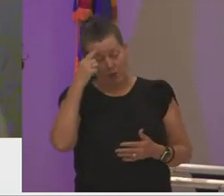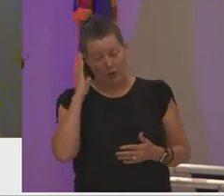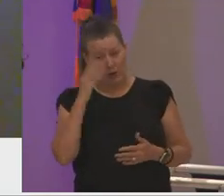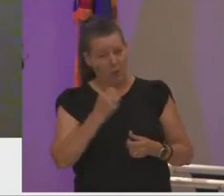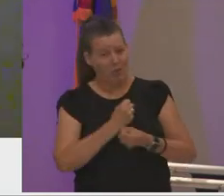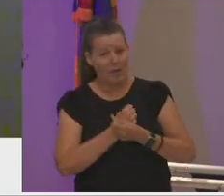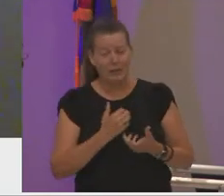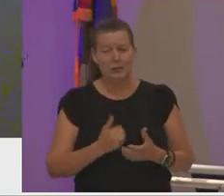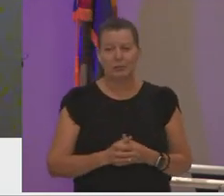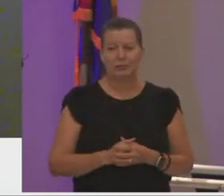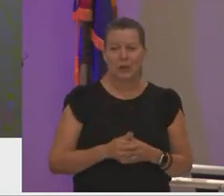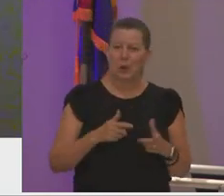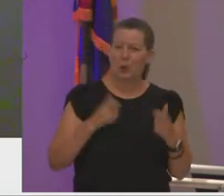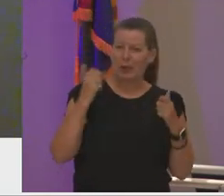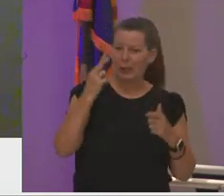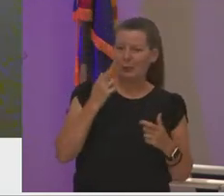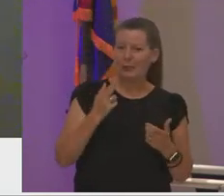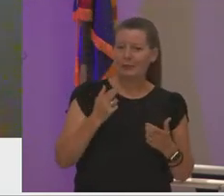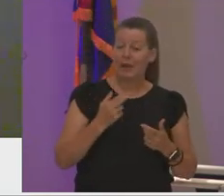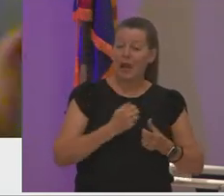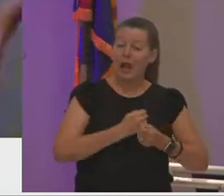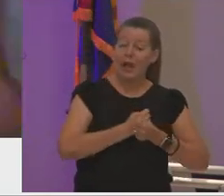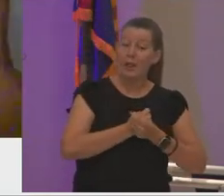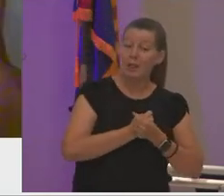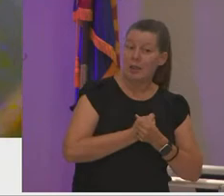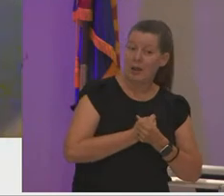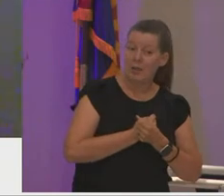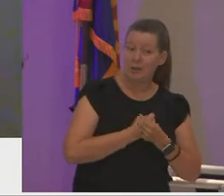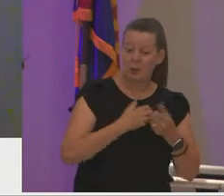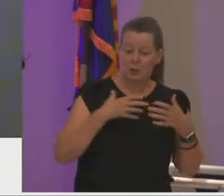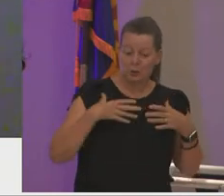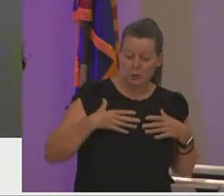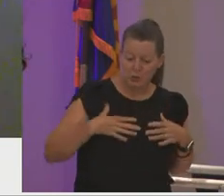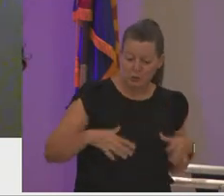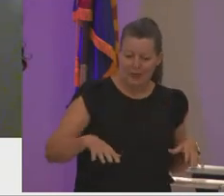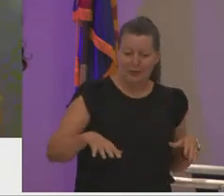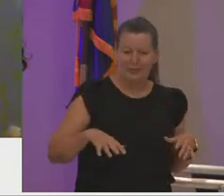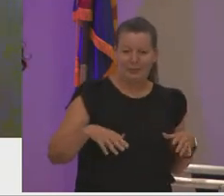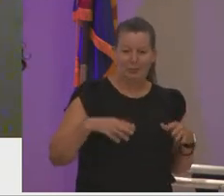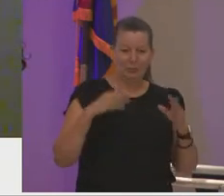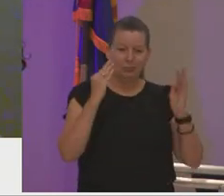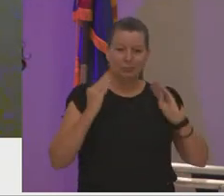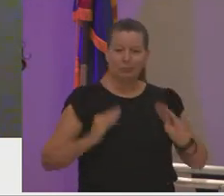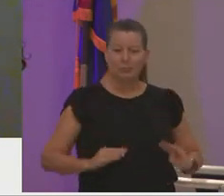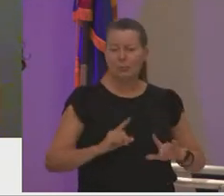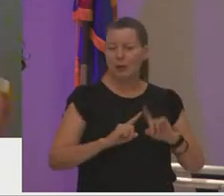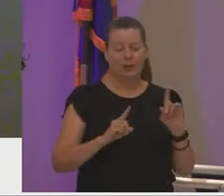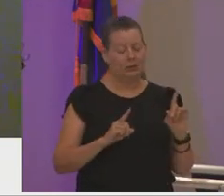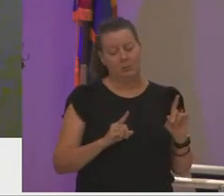quickly realized that while i love to dress and get dolled up i am absolutely not qualified or